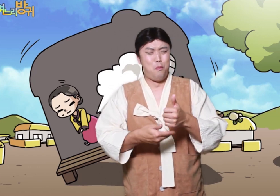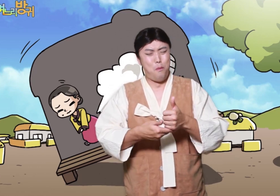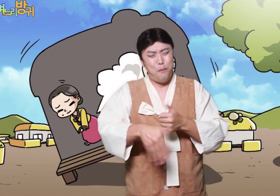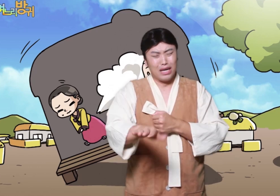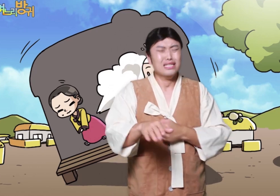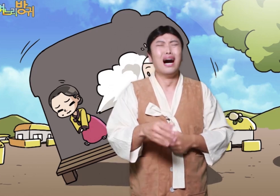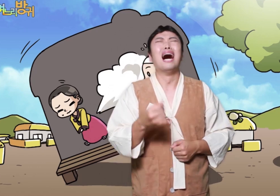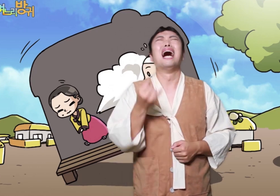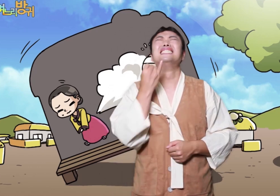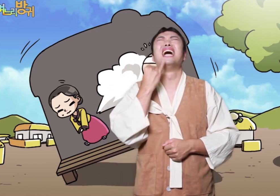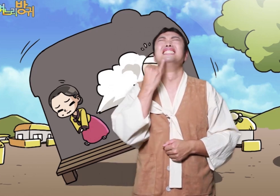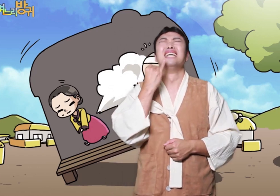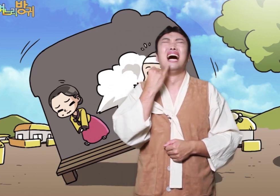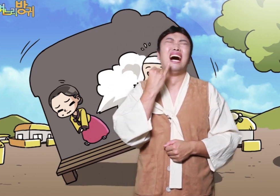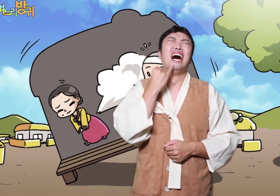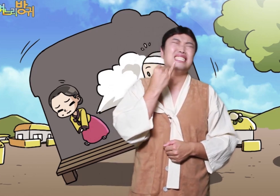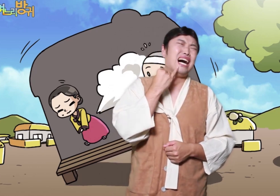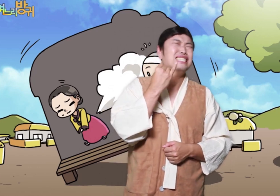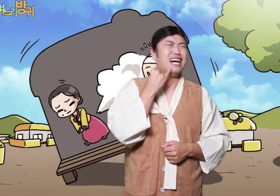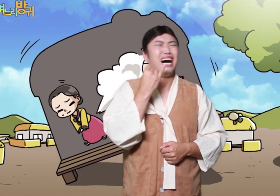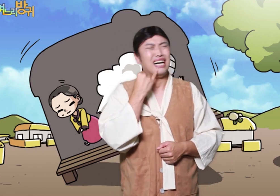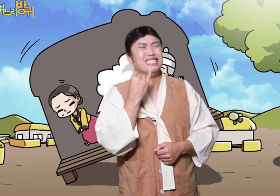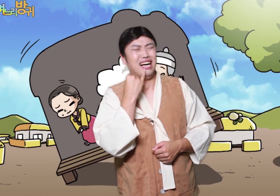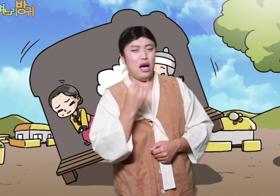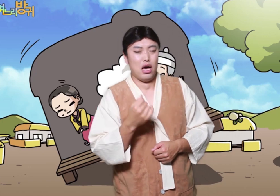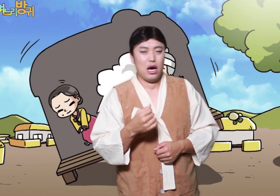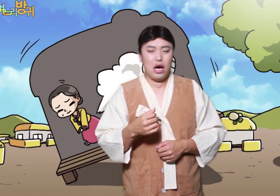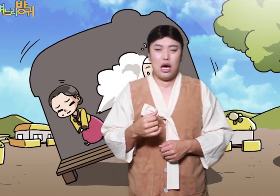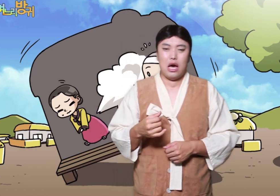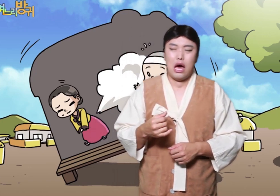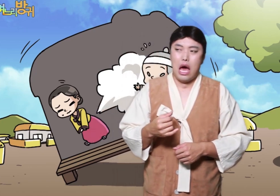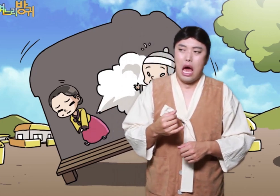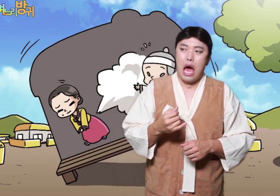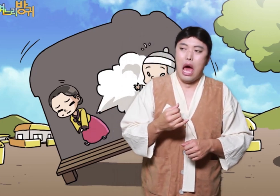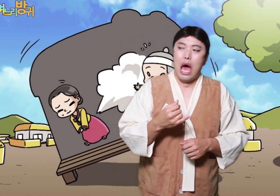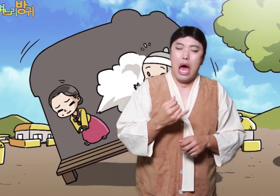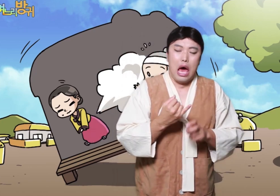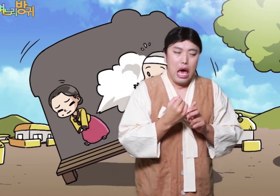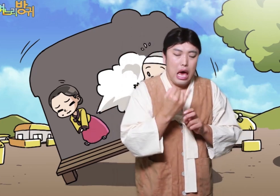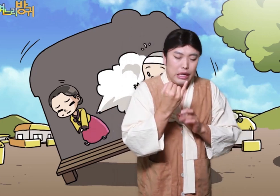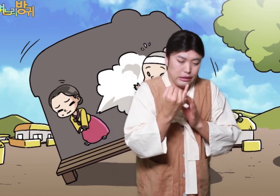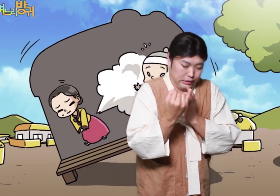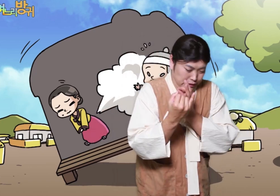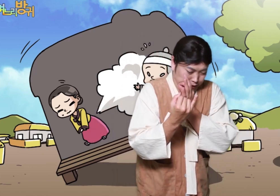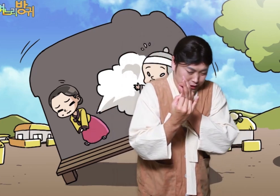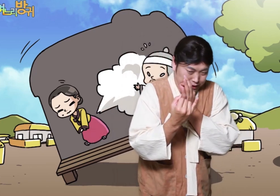Then the daughter-in-law is ashamed to talk.